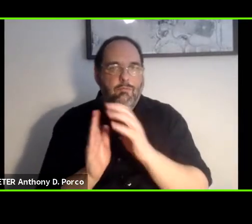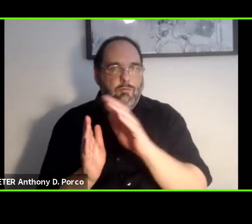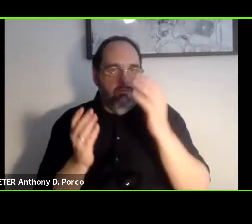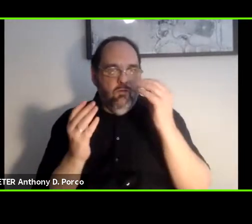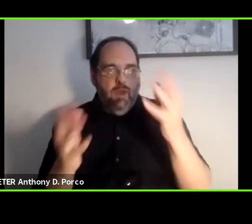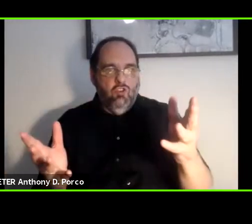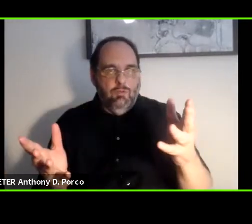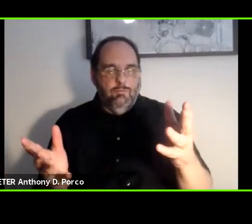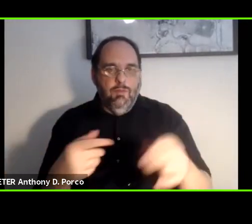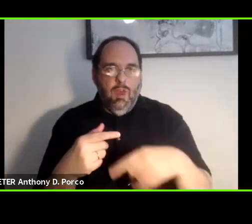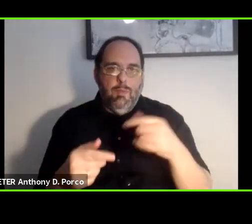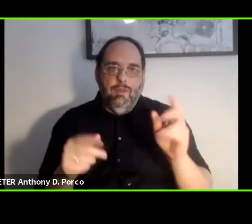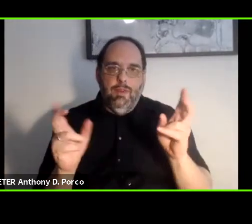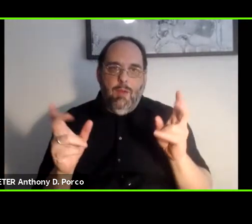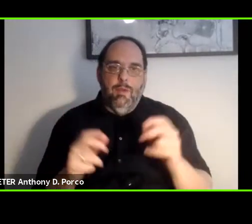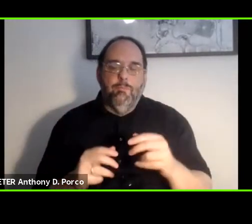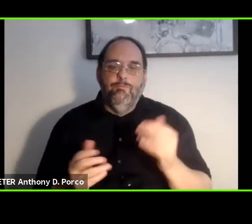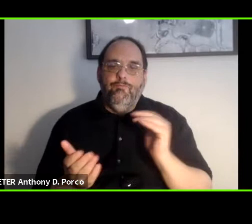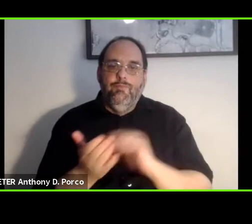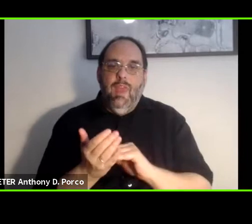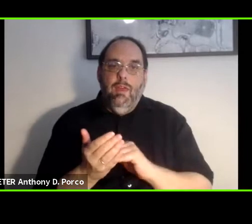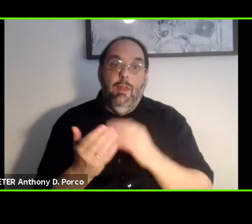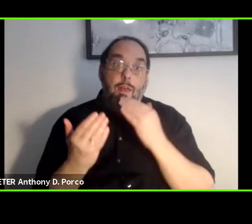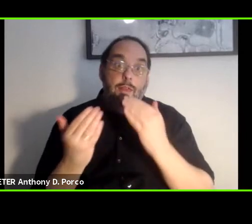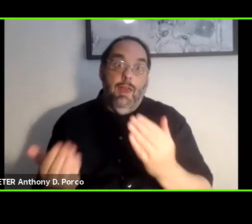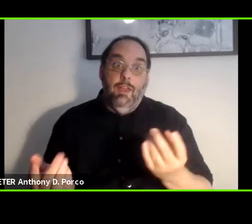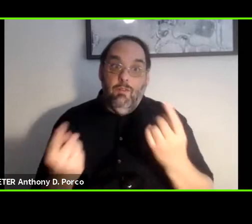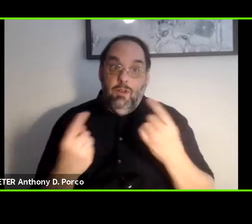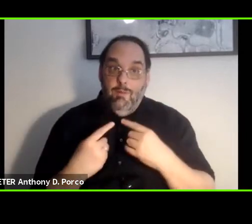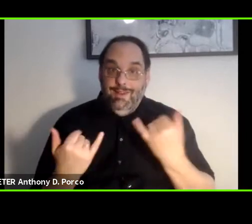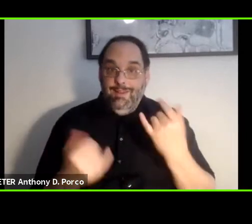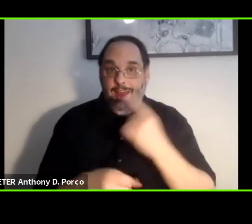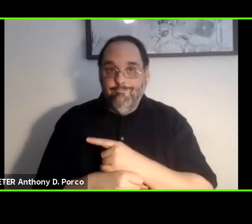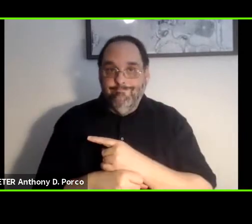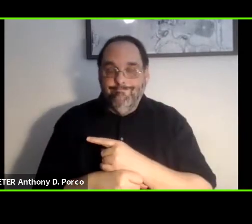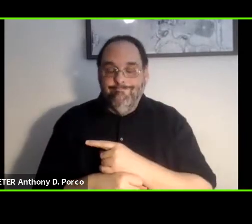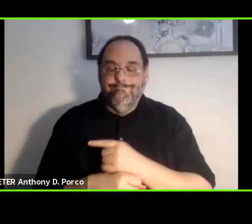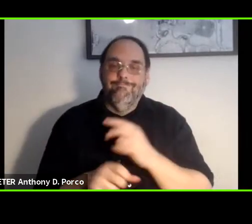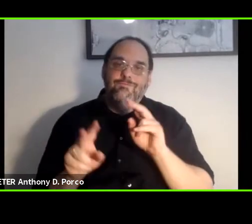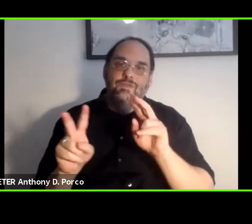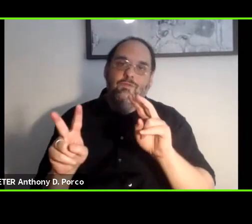subject. Again, thank you all for being here today and we look forward to a great session.